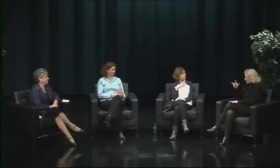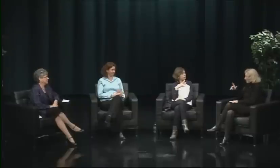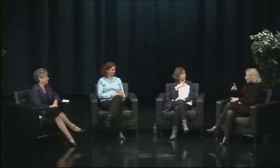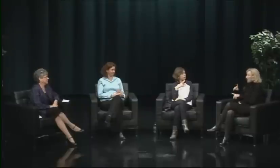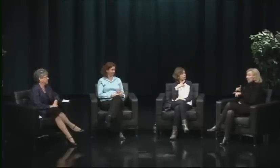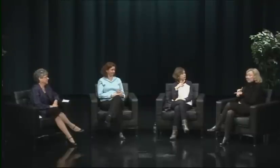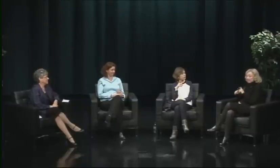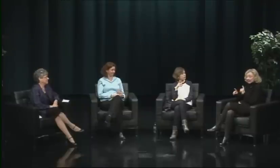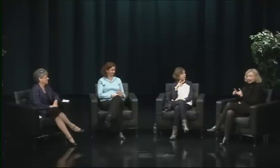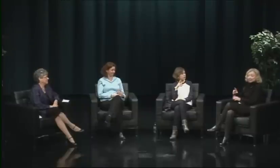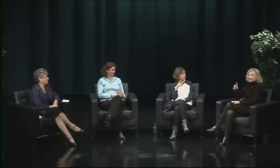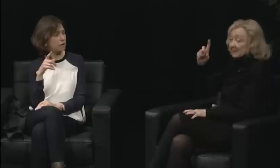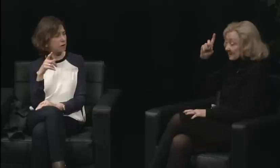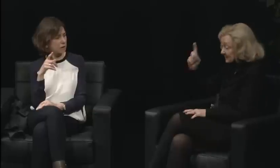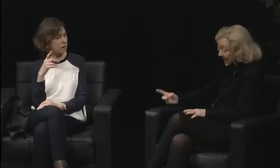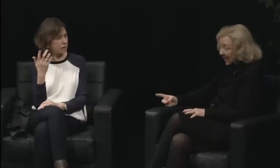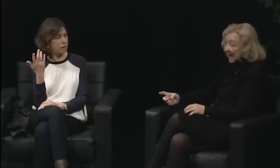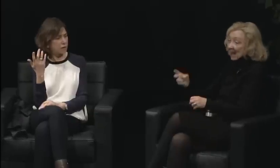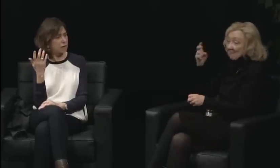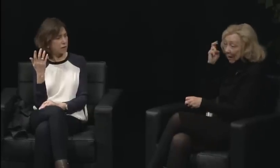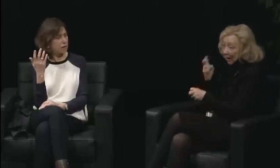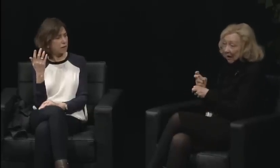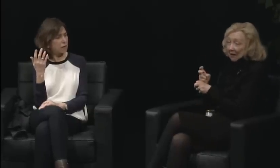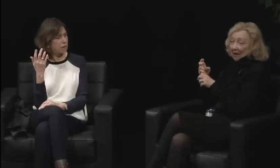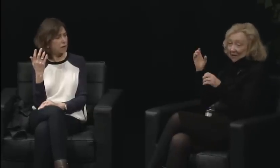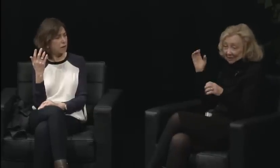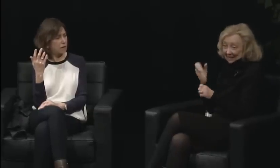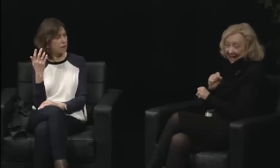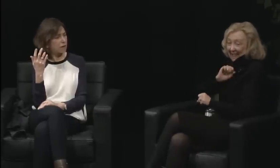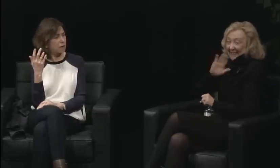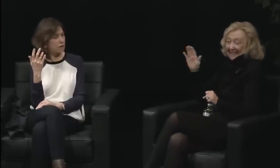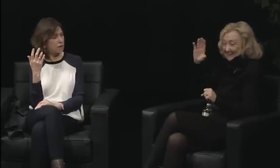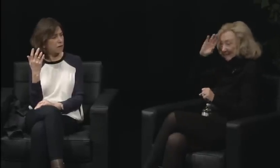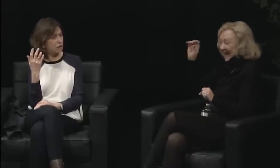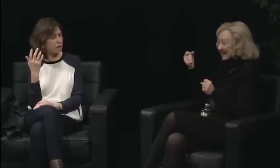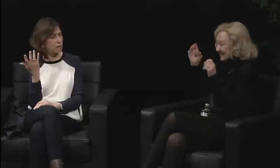even after initial resistance. So she got student support